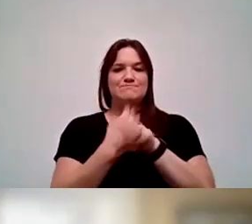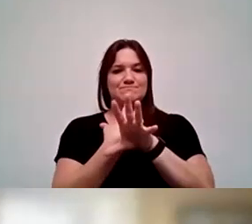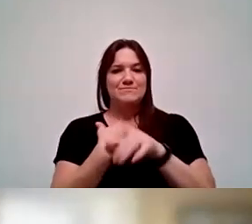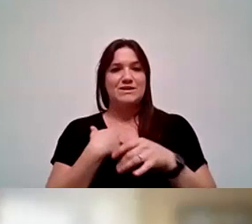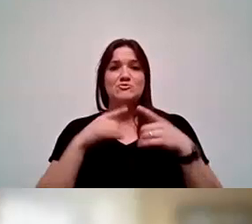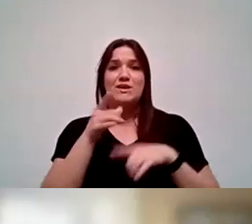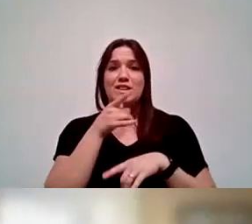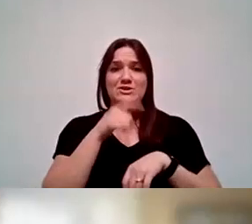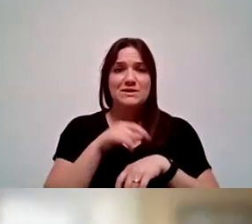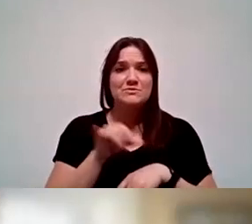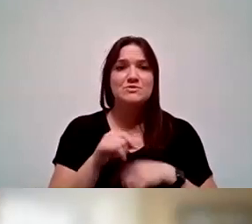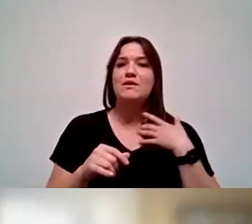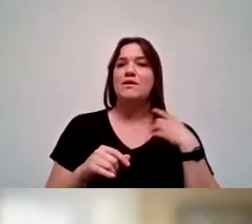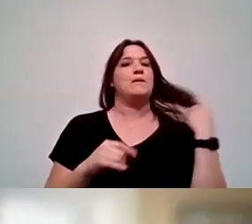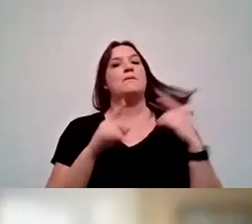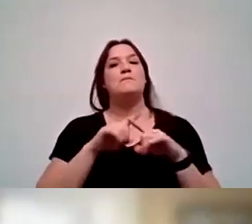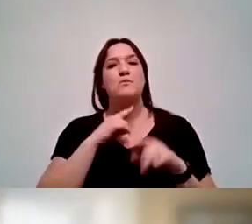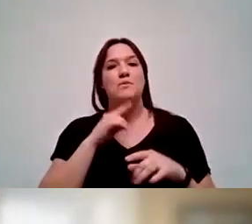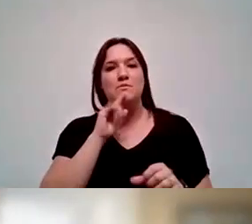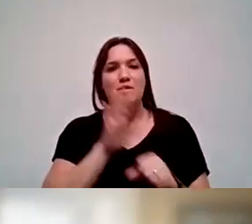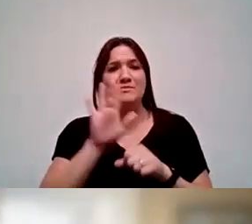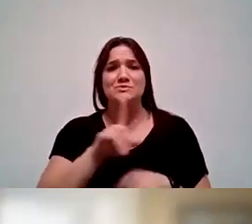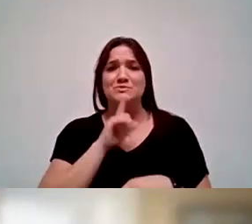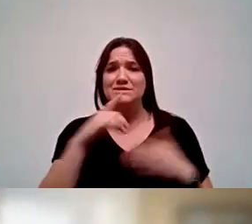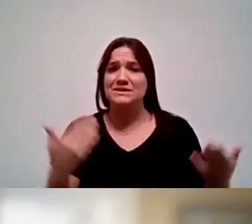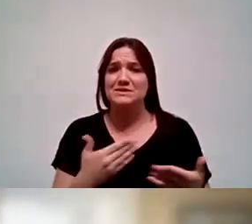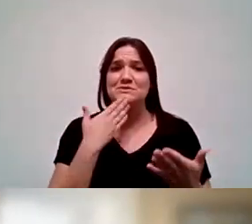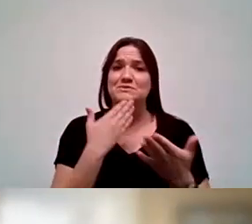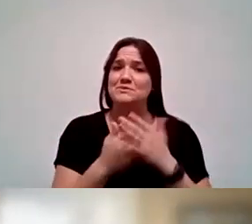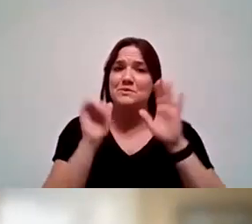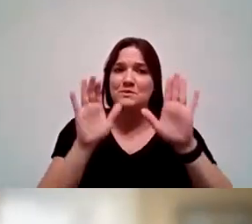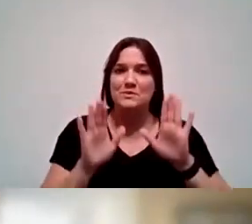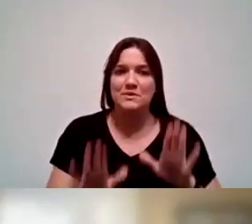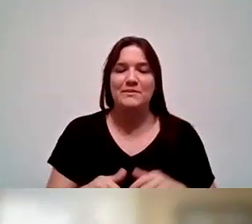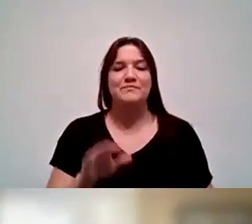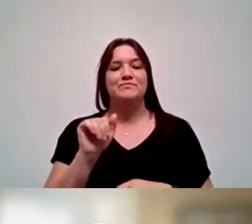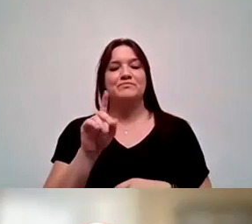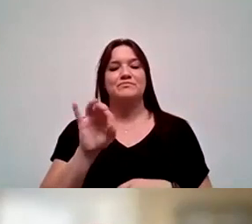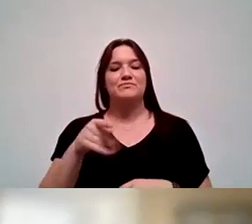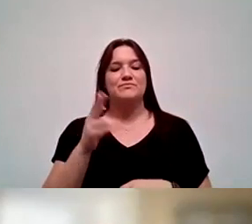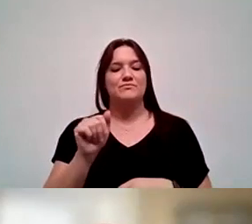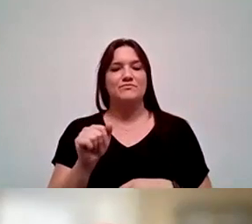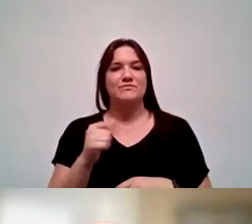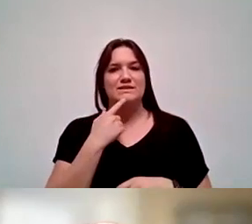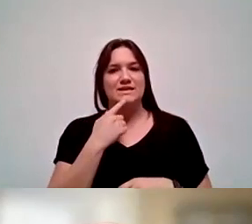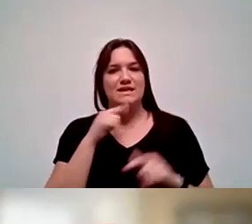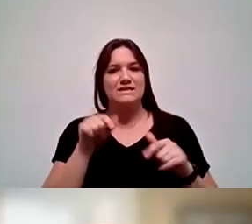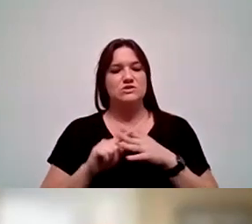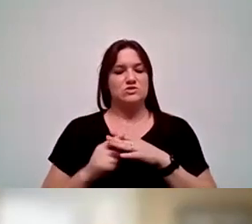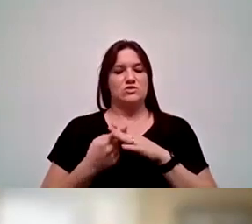But we promise that you're in for a treat. And so, as Adelfa mentioned, this is the start of Hispanic Serving